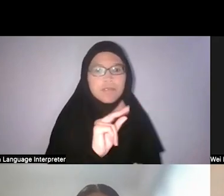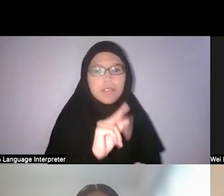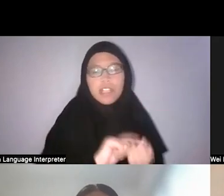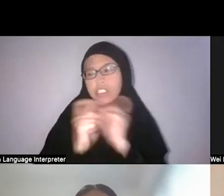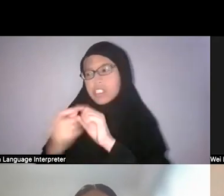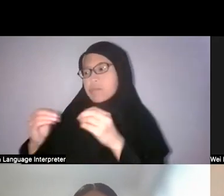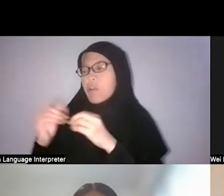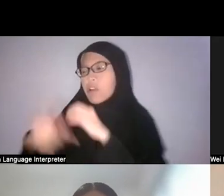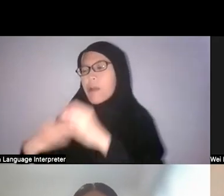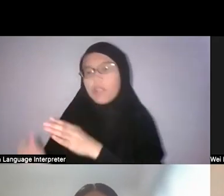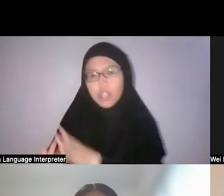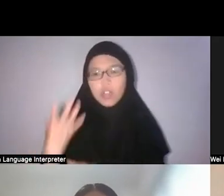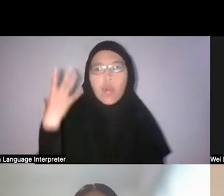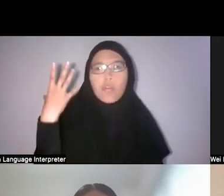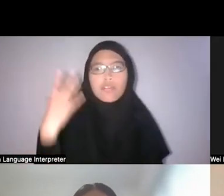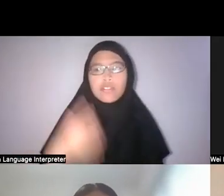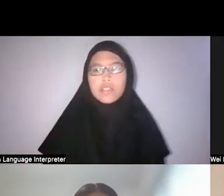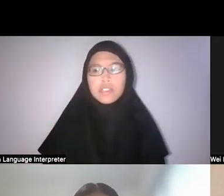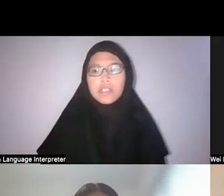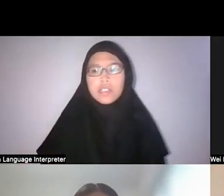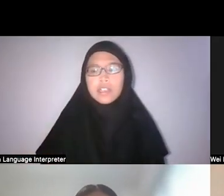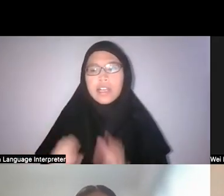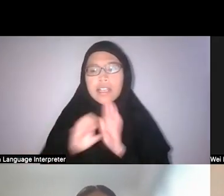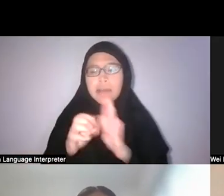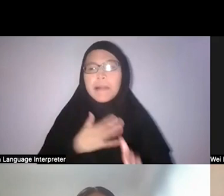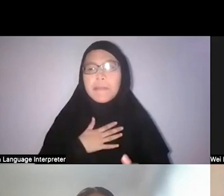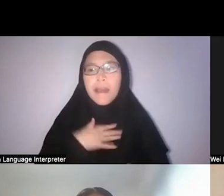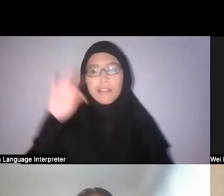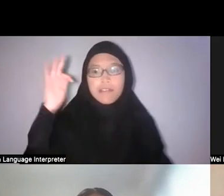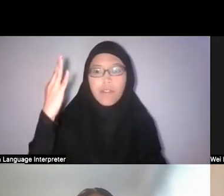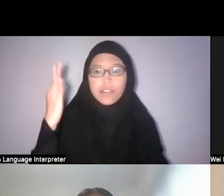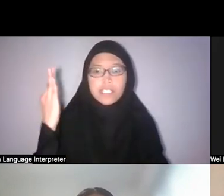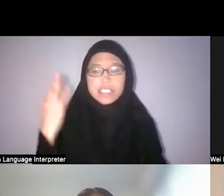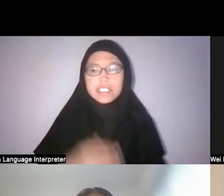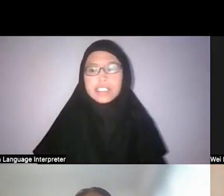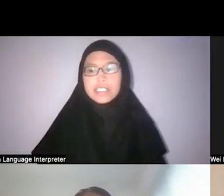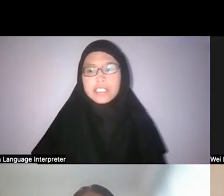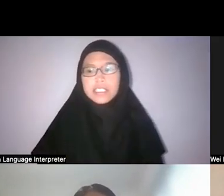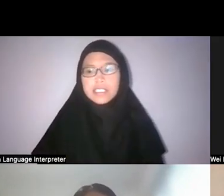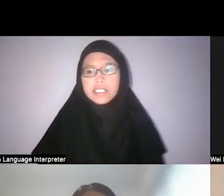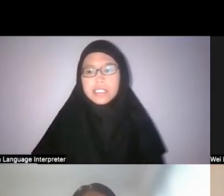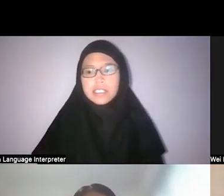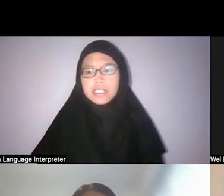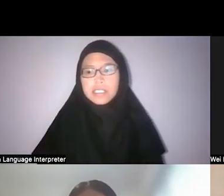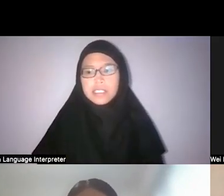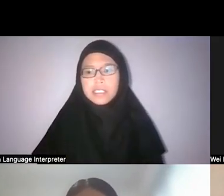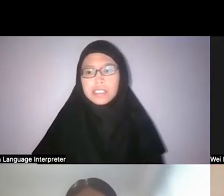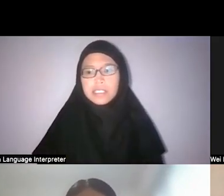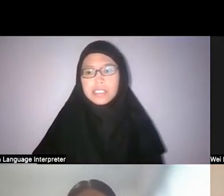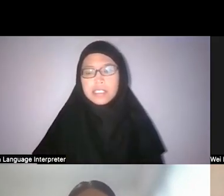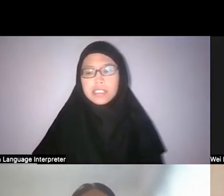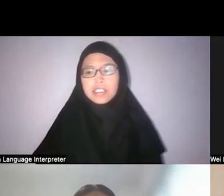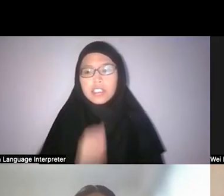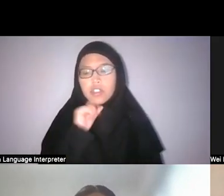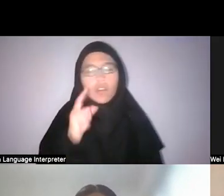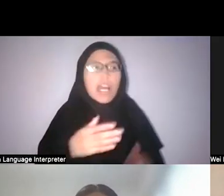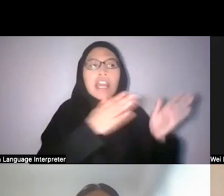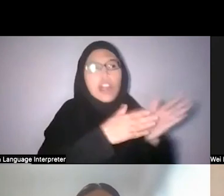So, for example, my florist, instead of composing or rearranging things over and over again,